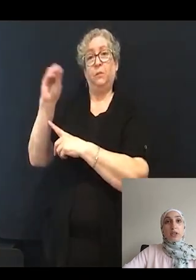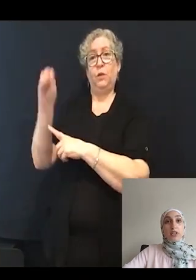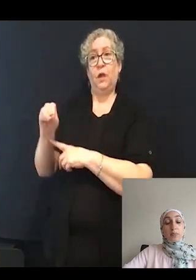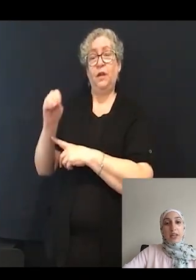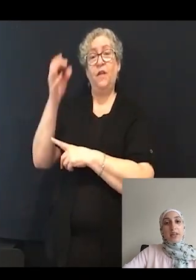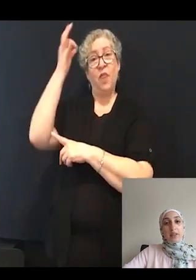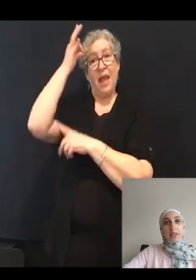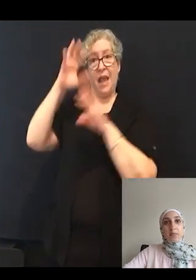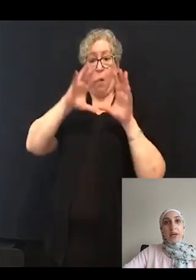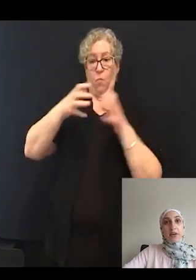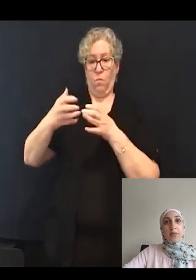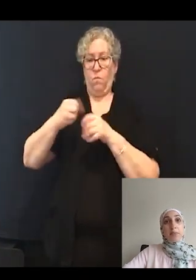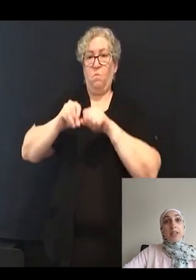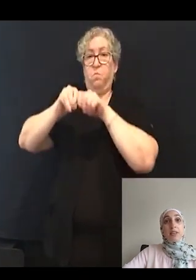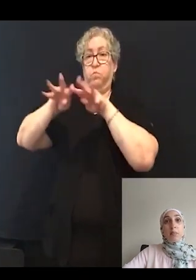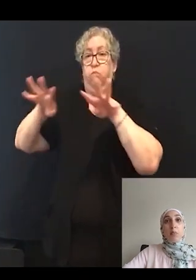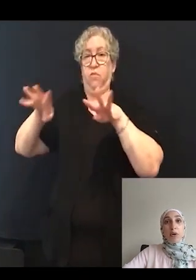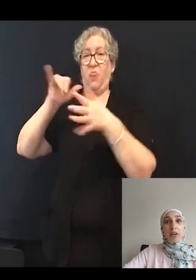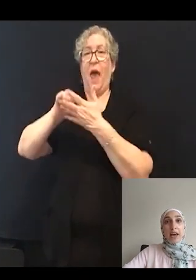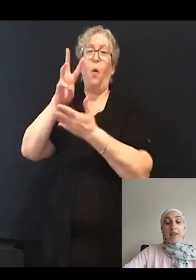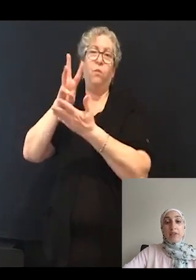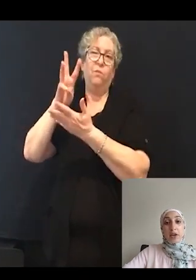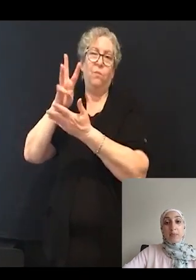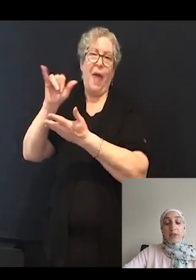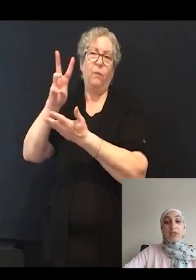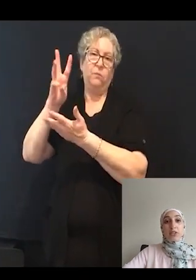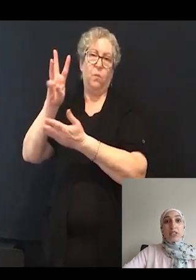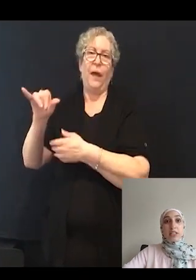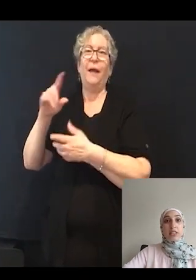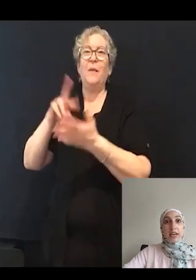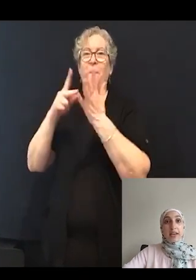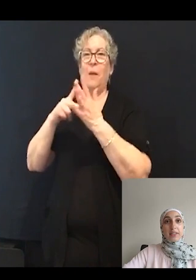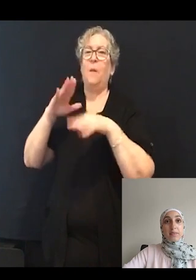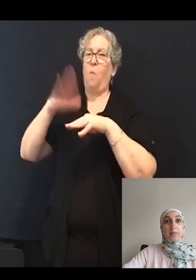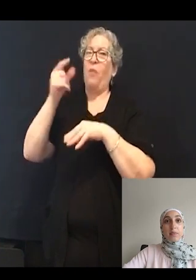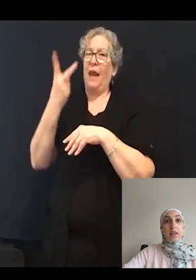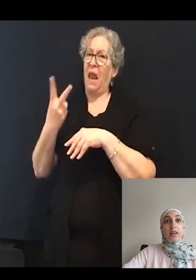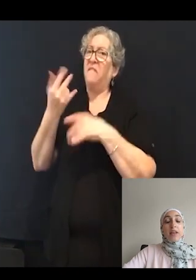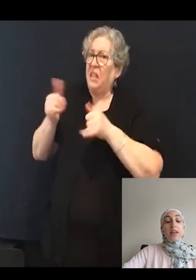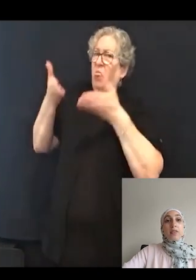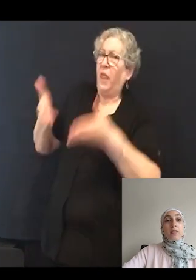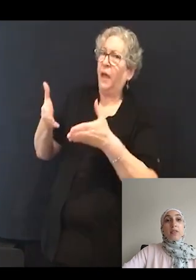are splayed in this manner, meaning that more than half of the hair bundles are still intact.